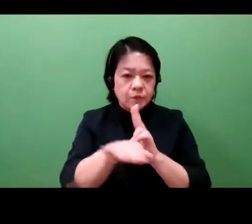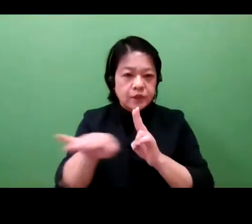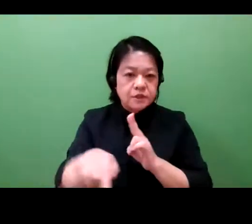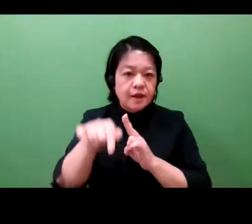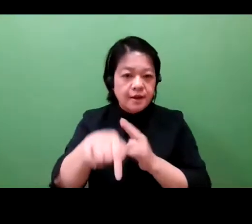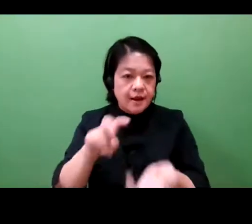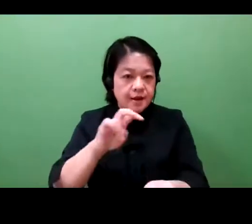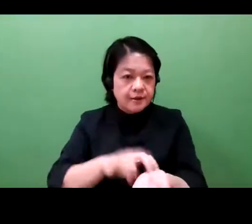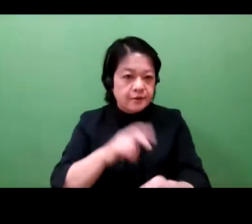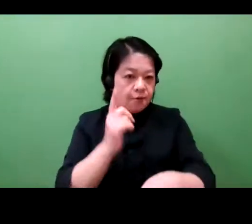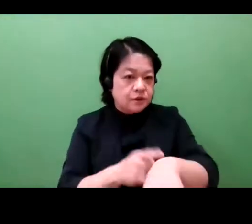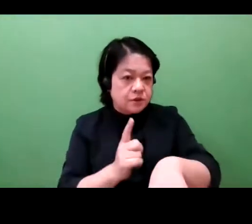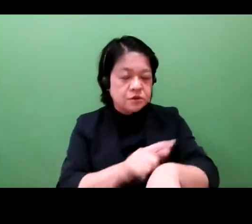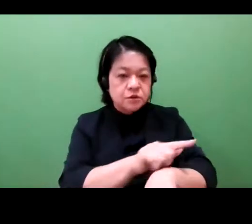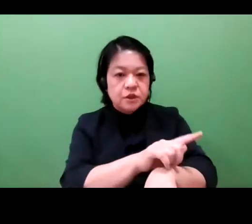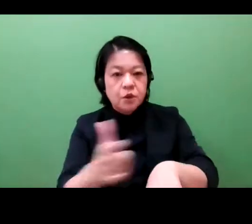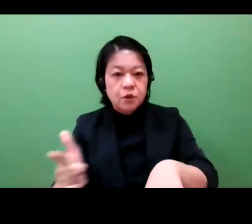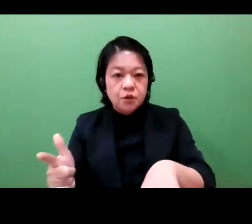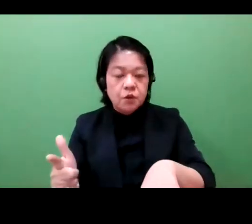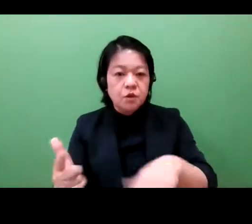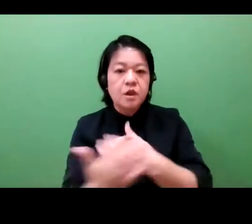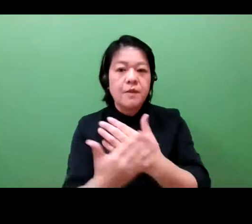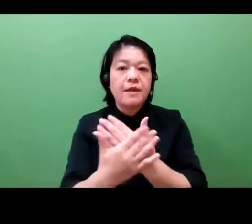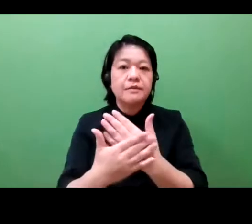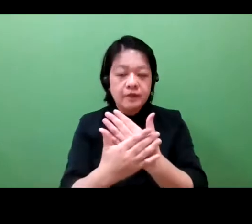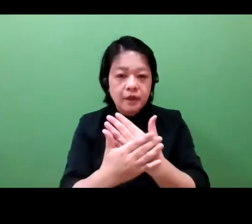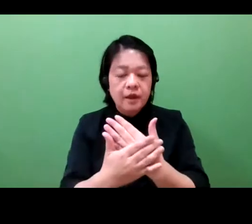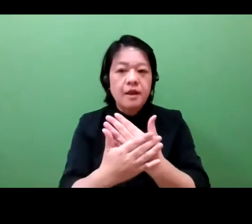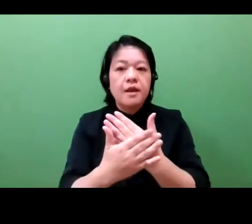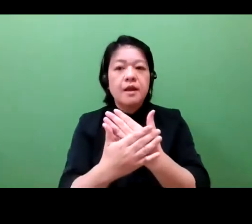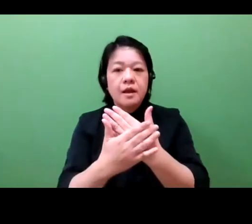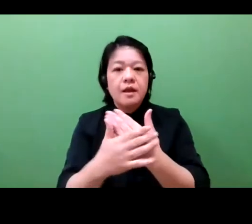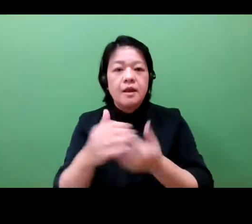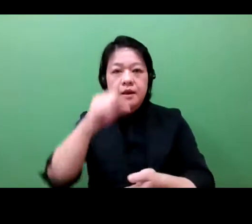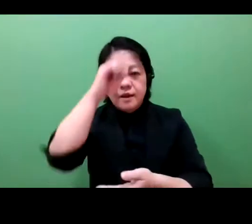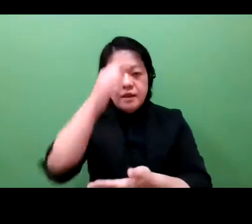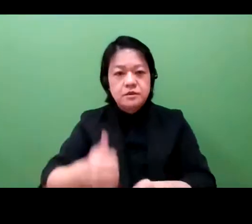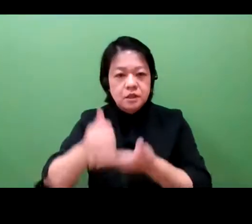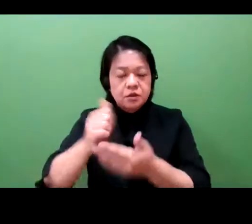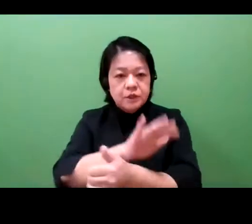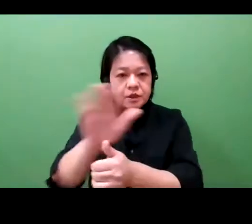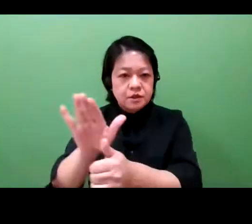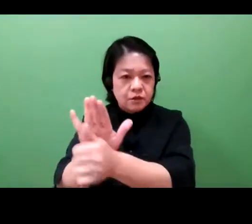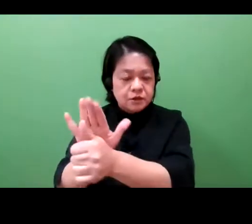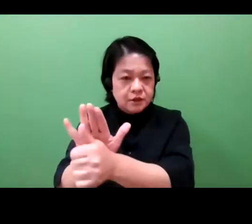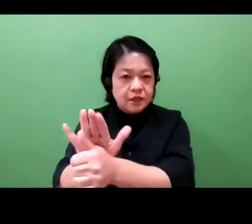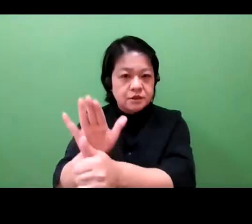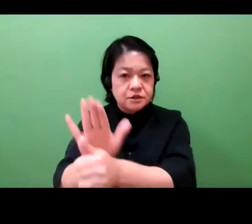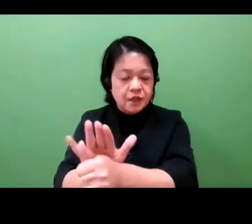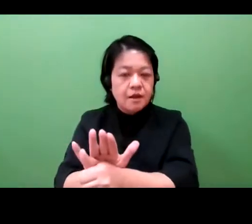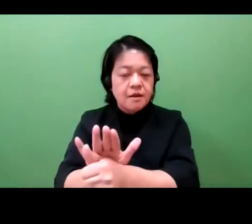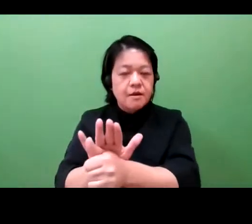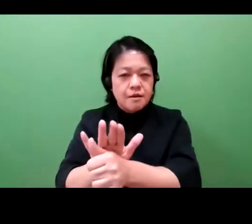that supported at risk patients, contact tracers, diagnosticians, and frontline health care